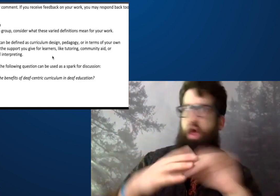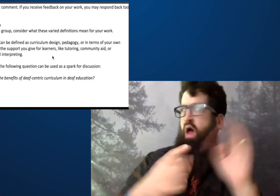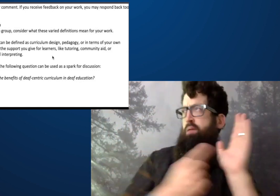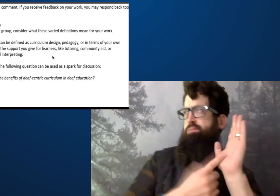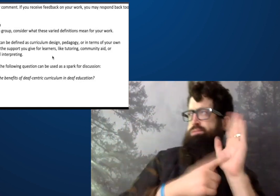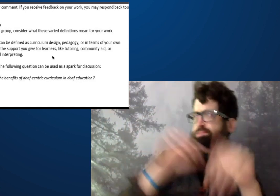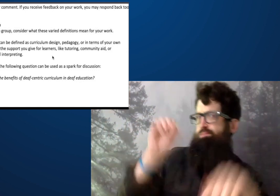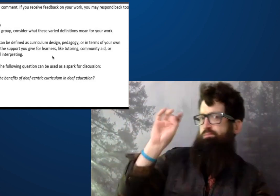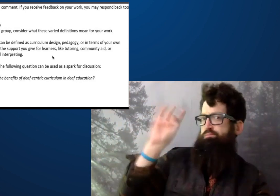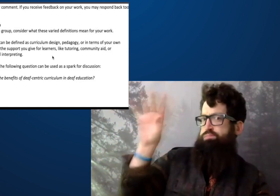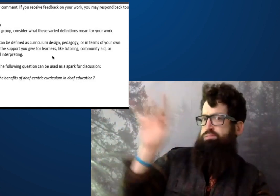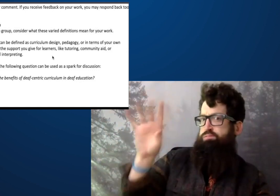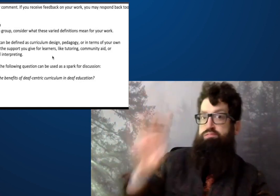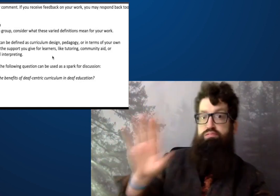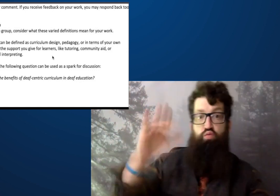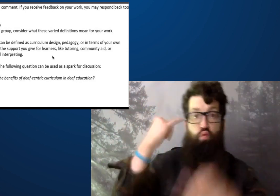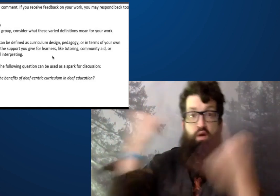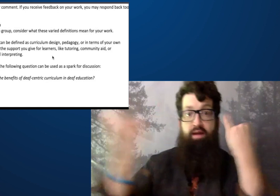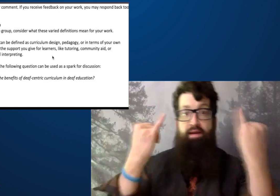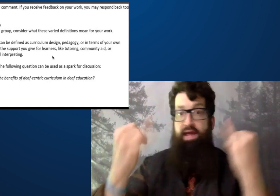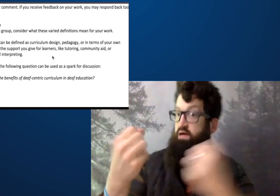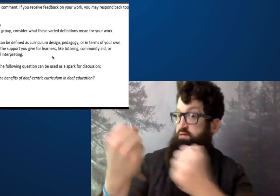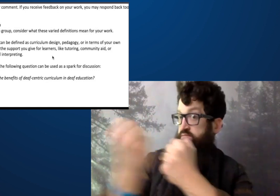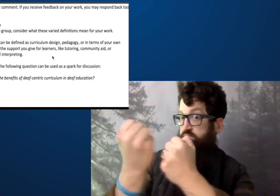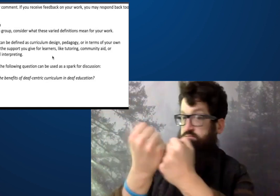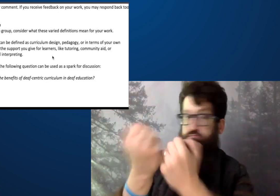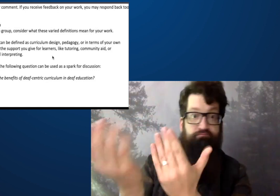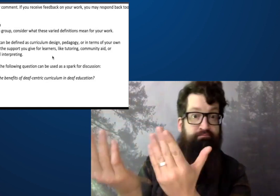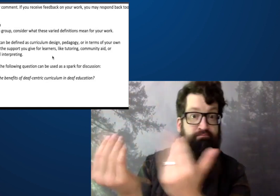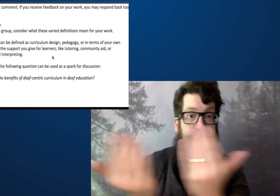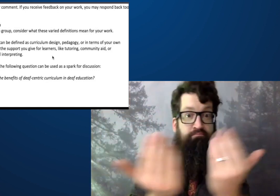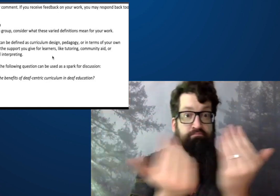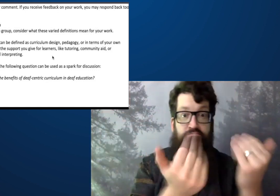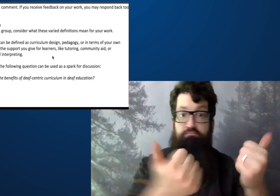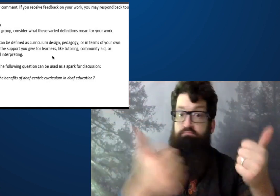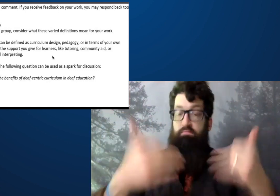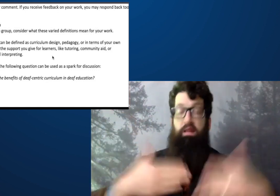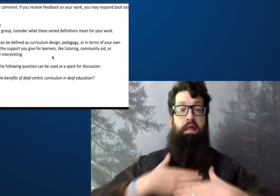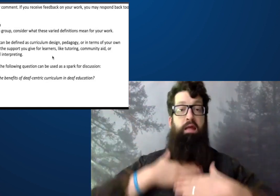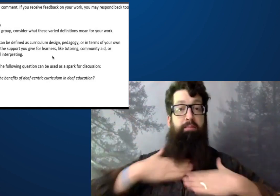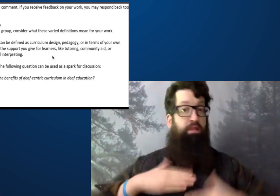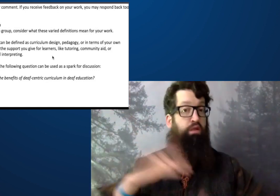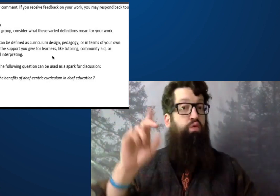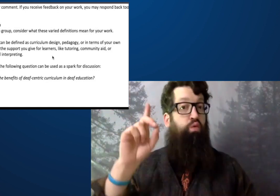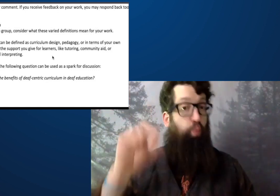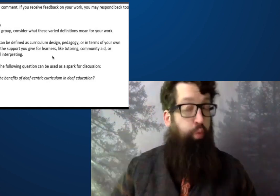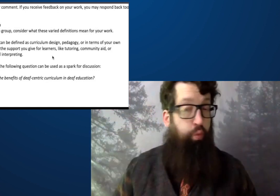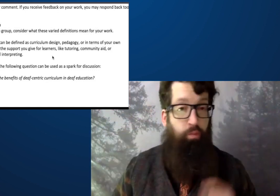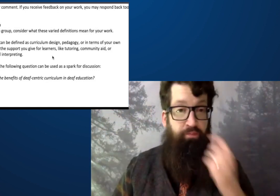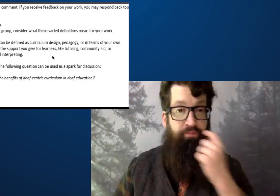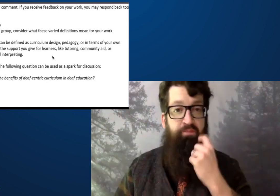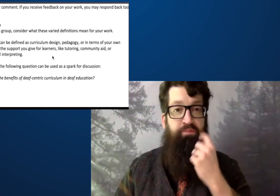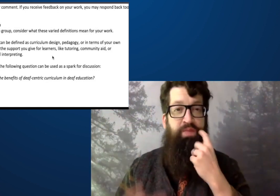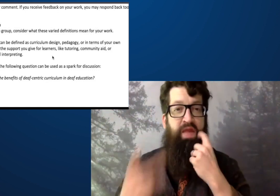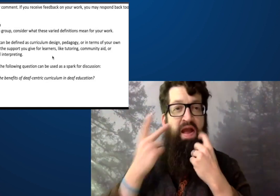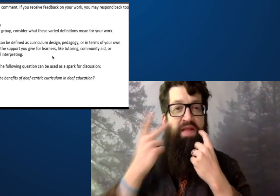if you want to ask to be on video to share your ideas, we'll support you in that. Please do.